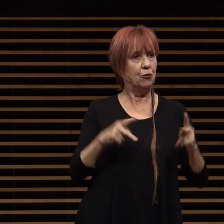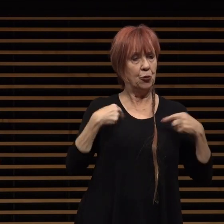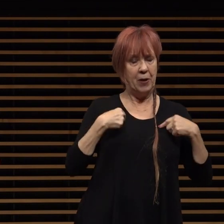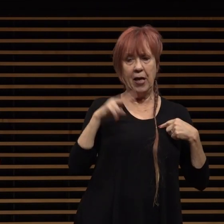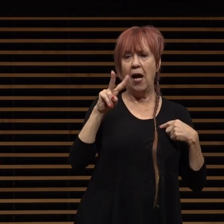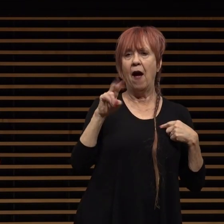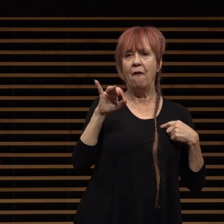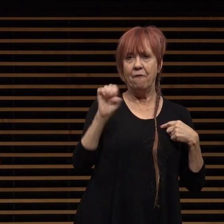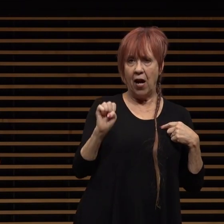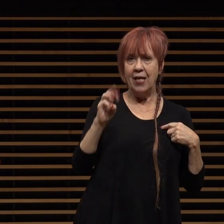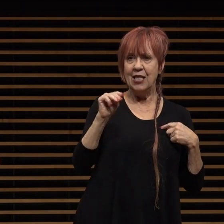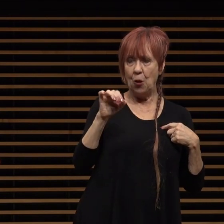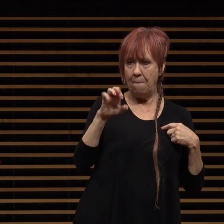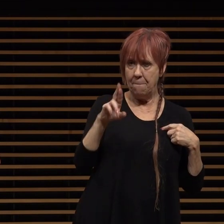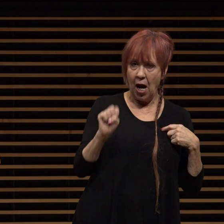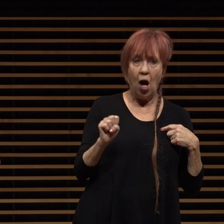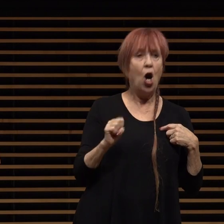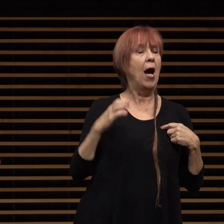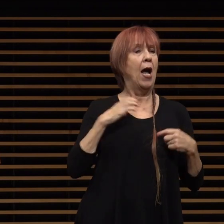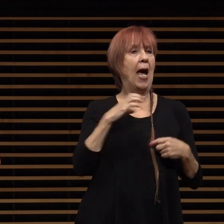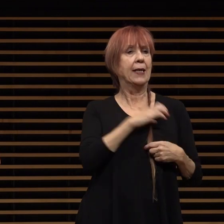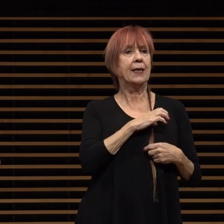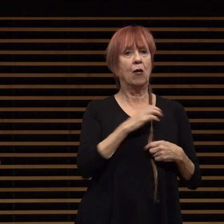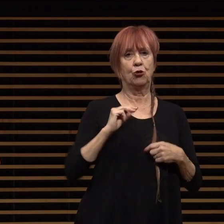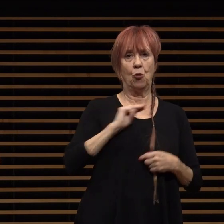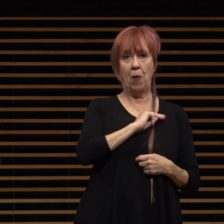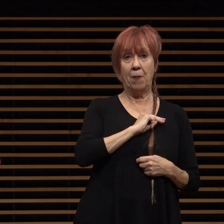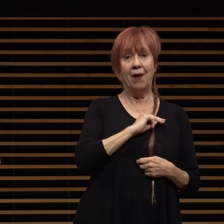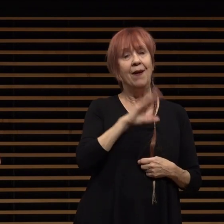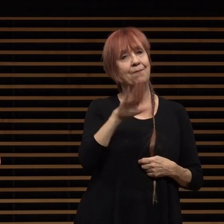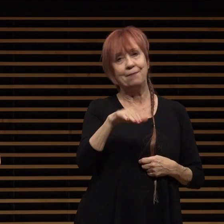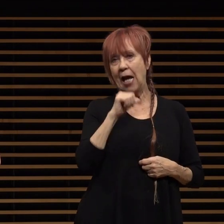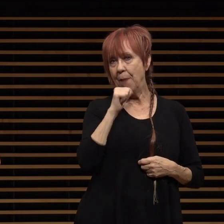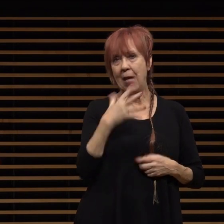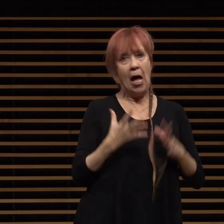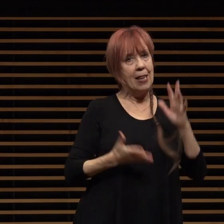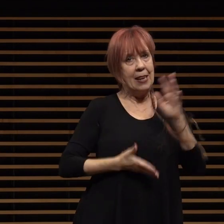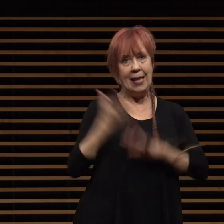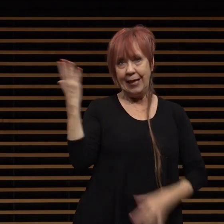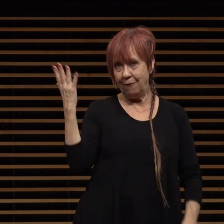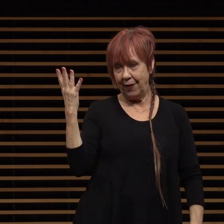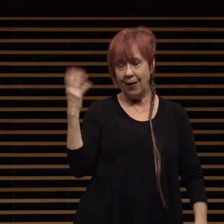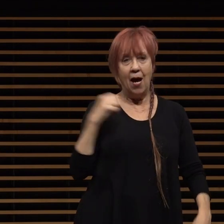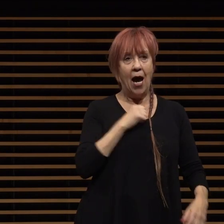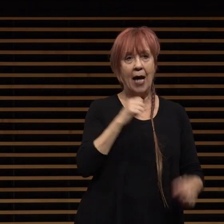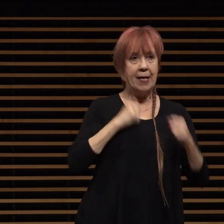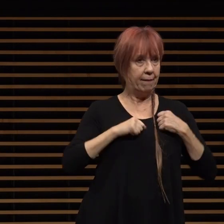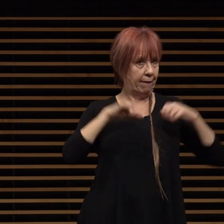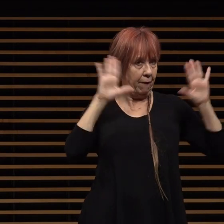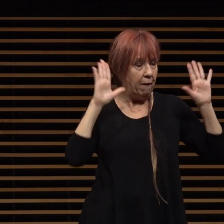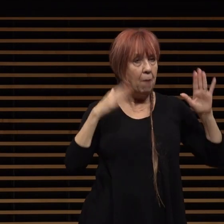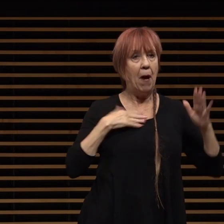since 2015. be assured i'm not leaving pasadena recanting my commitment to public